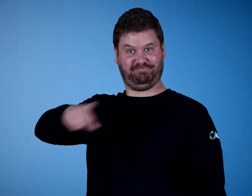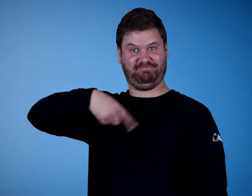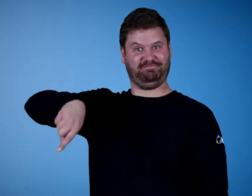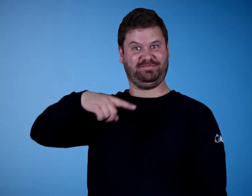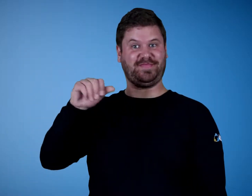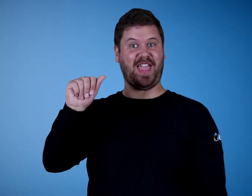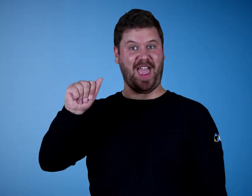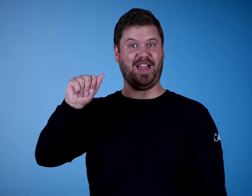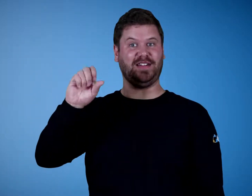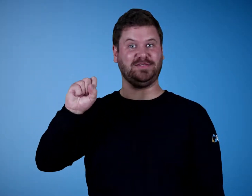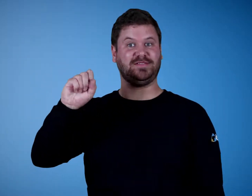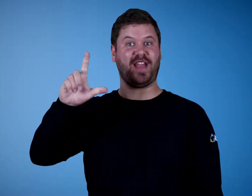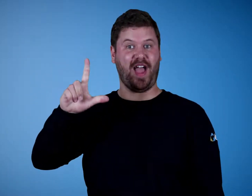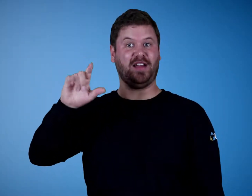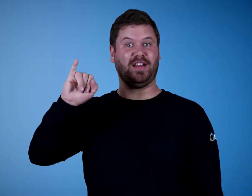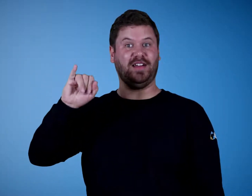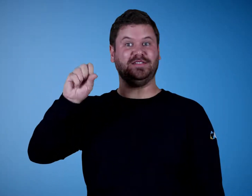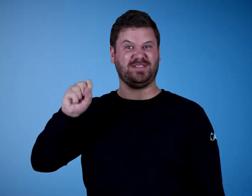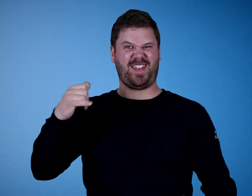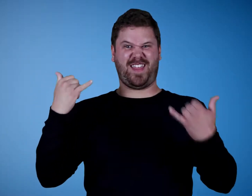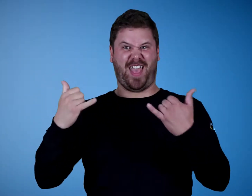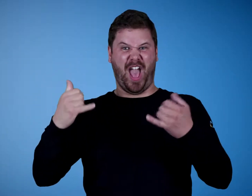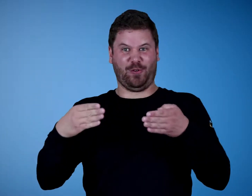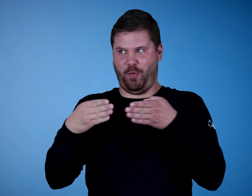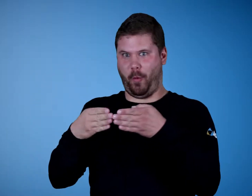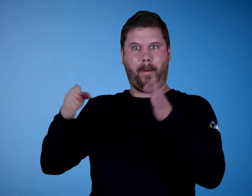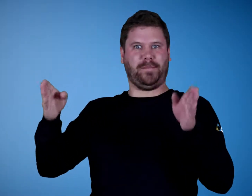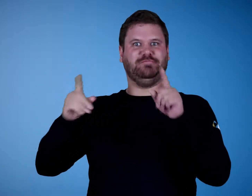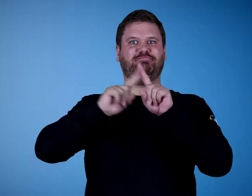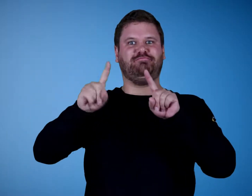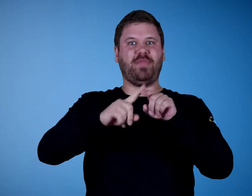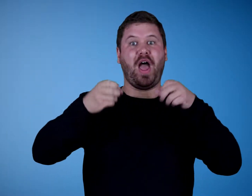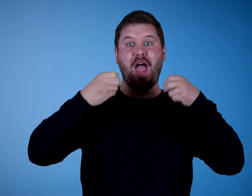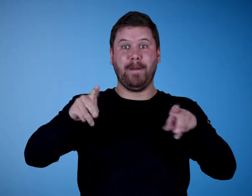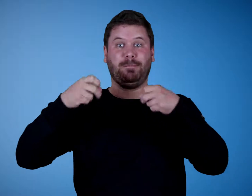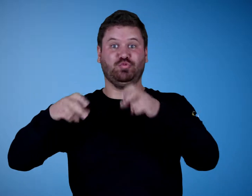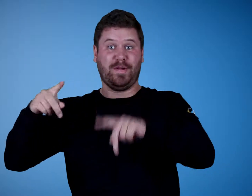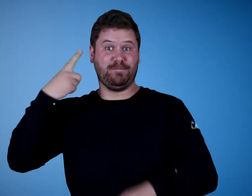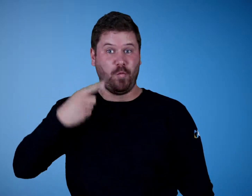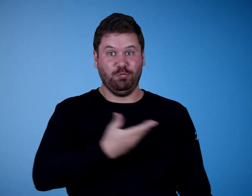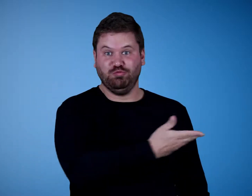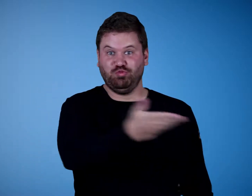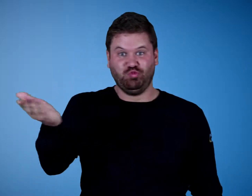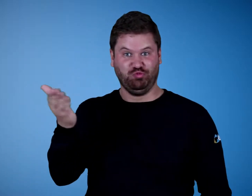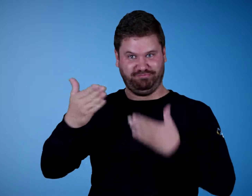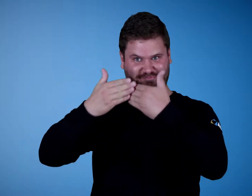ASLIS is now opening up different opportunities for you!